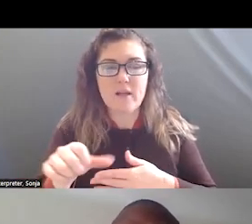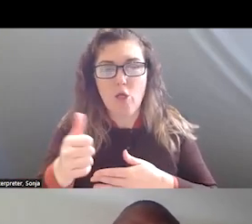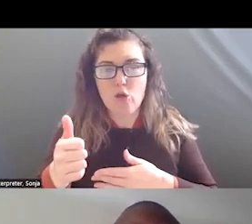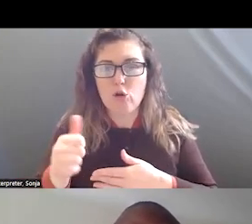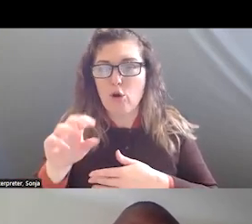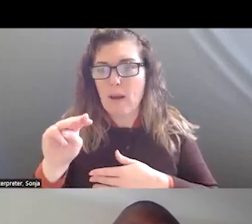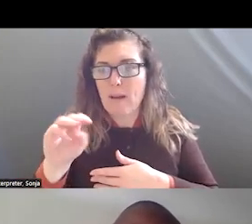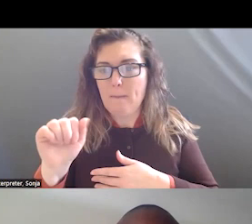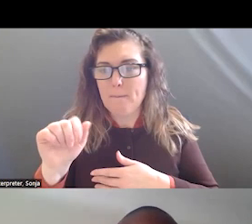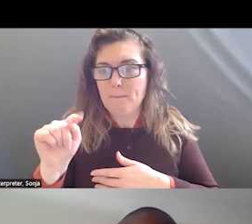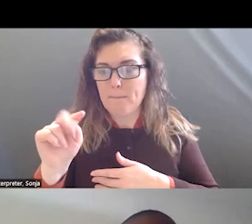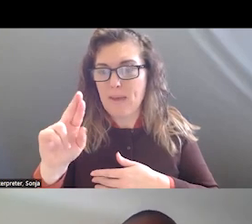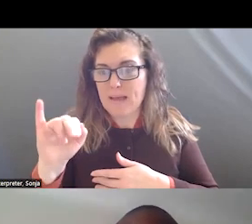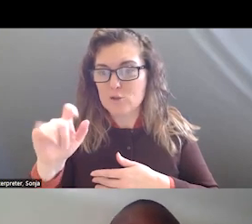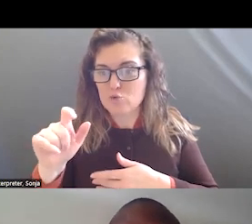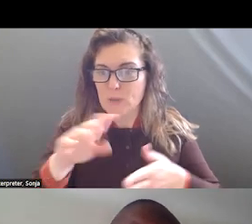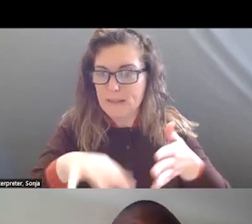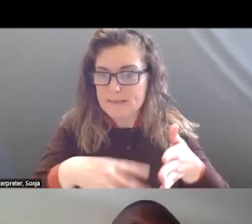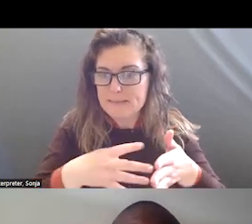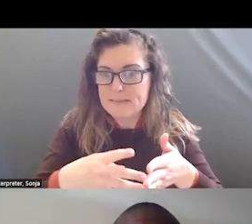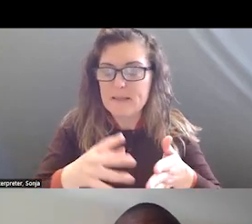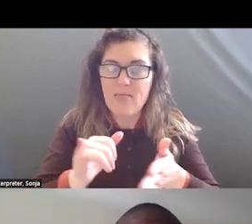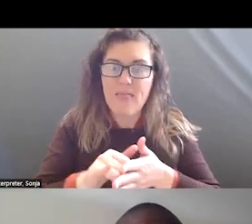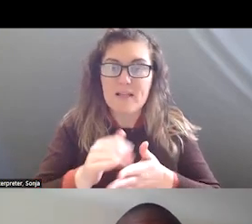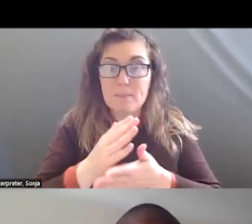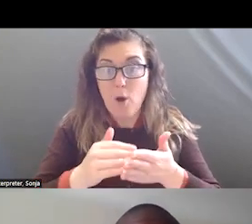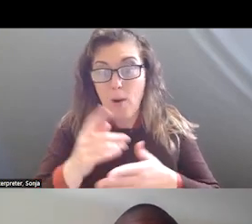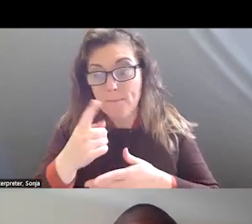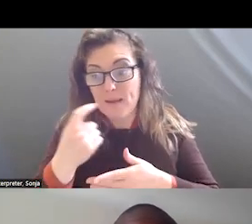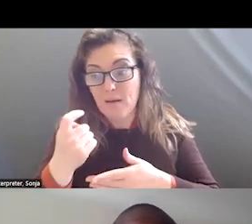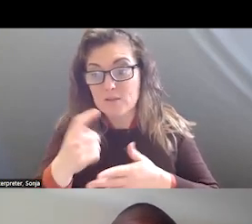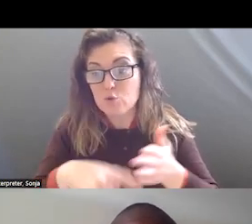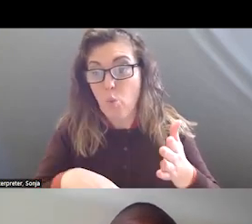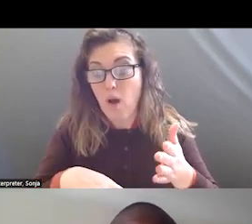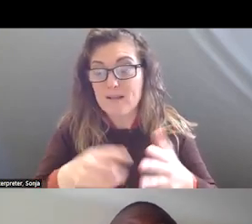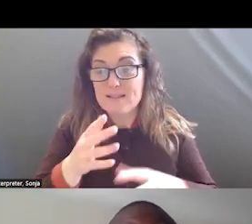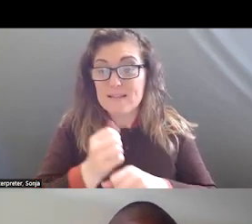THIS IS IN PART DUE TO THE RECOGNITION OF WHAT GETS MEASURED GETS